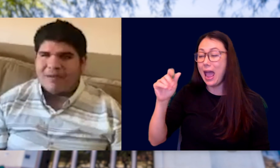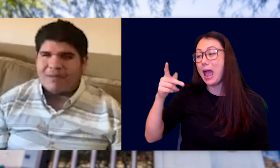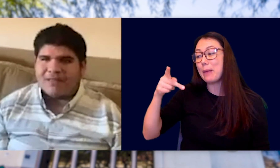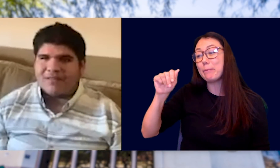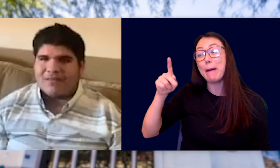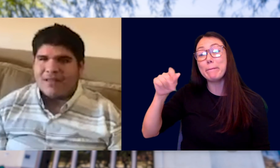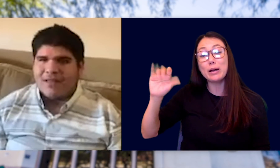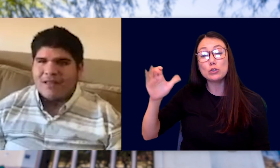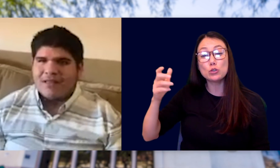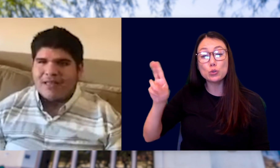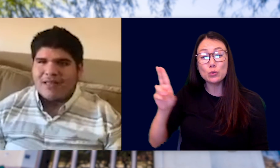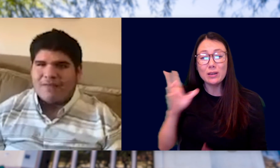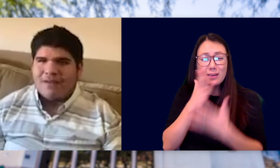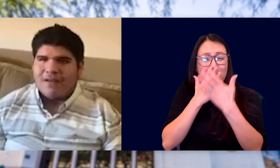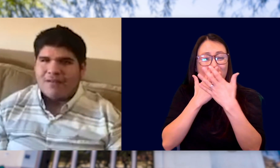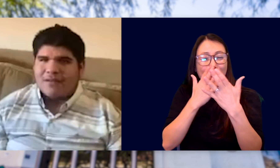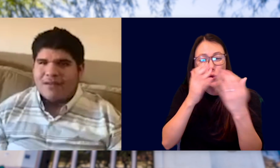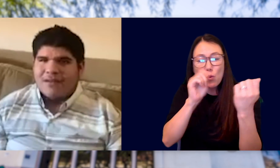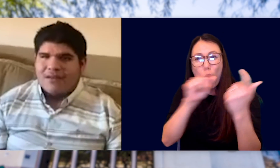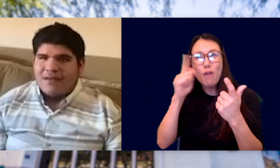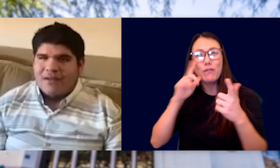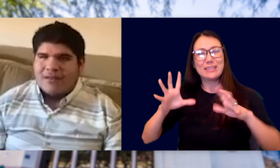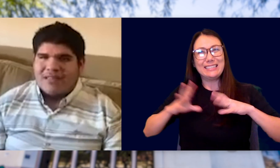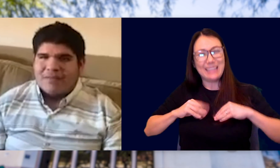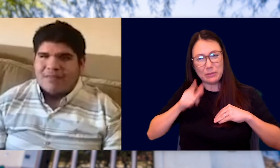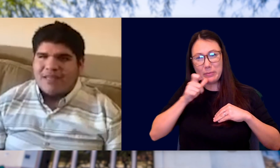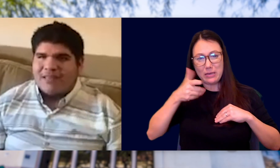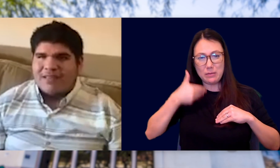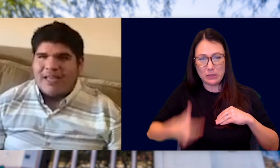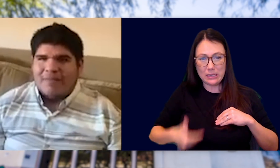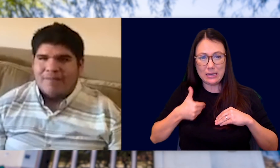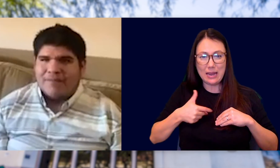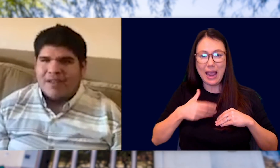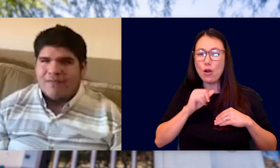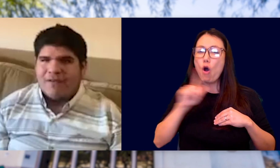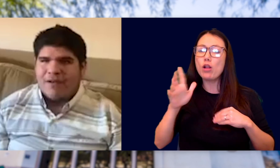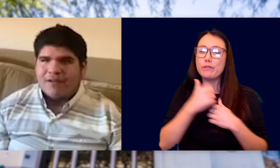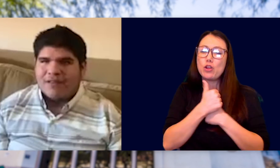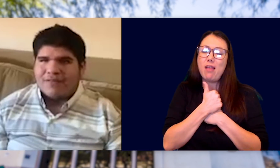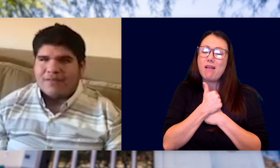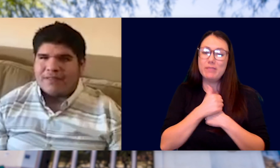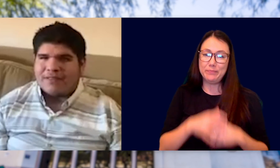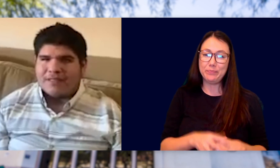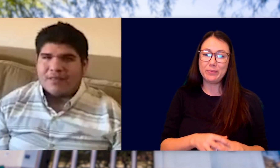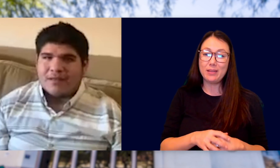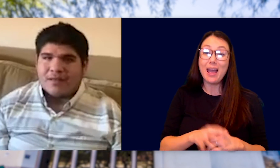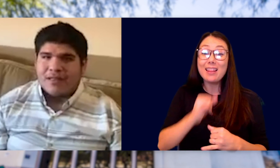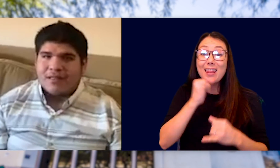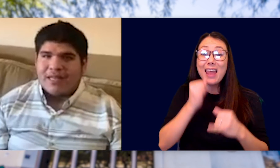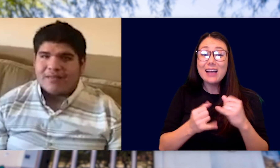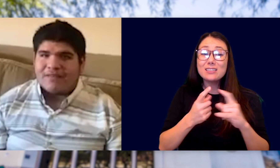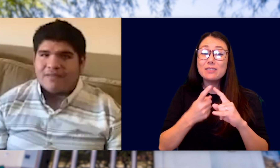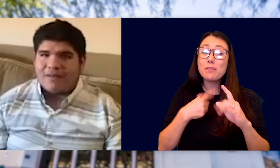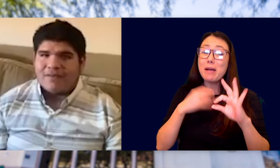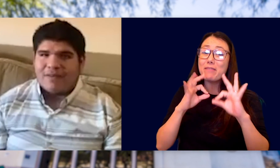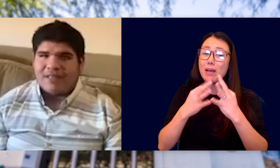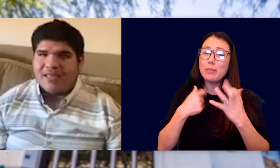CHU, THANK YOU ALL FOR ACCEPTING ME AS I AM. AND FOR ALL YOUR LOVE AND AFFECTION. LASTLY FROM MY FAMILY,